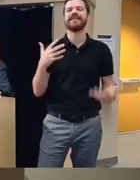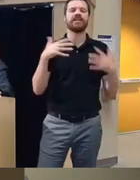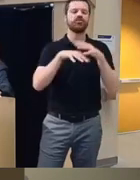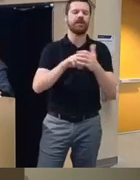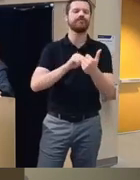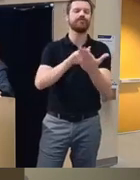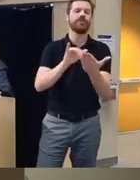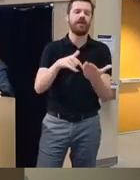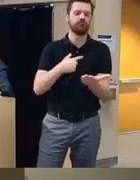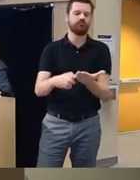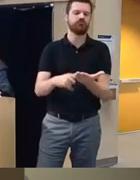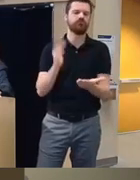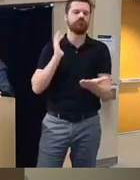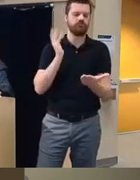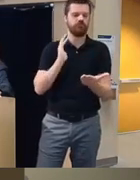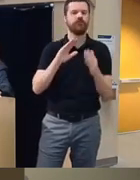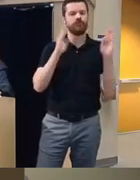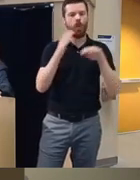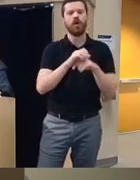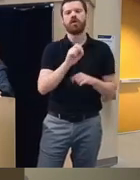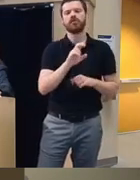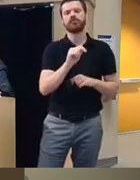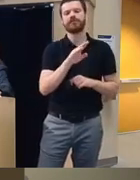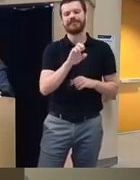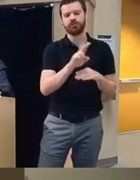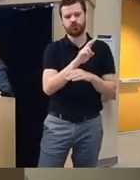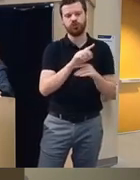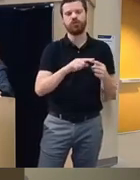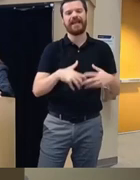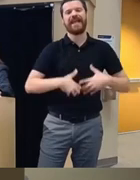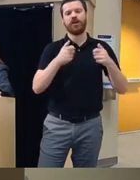telling you about that focuses on substance use and and anger management each session